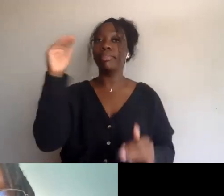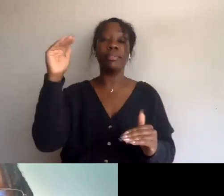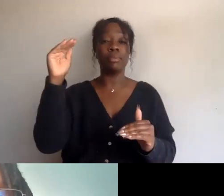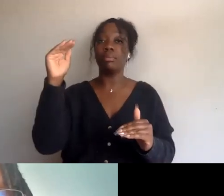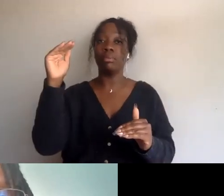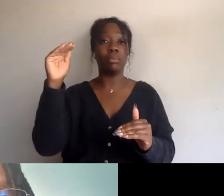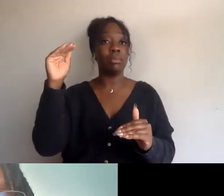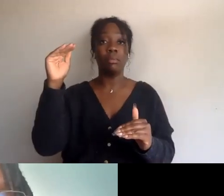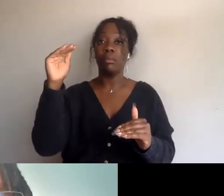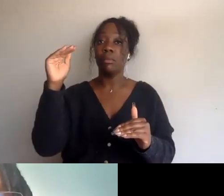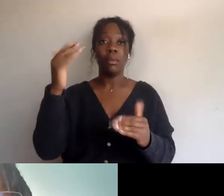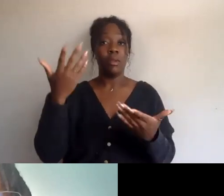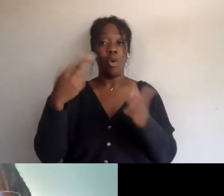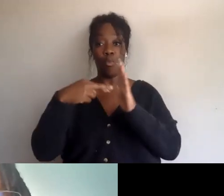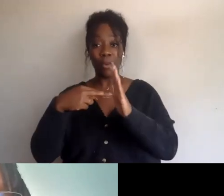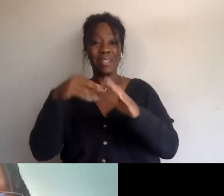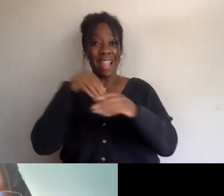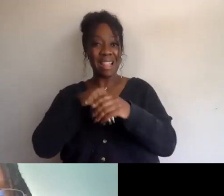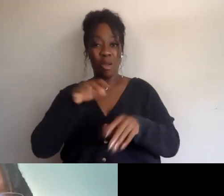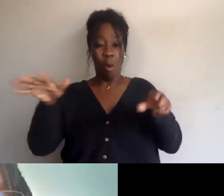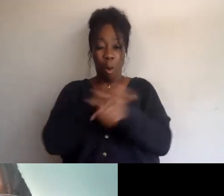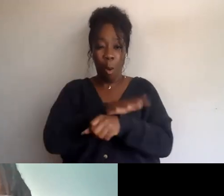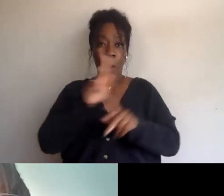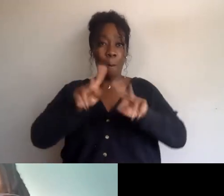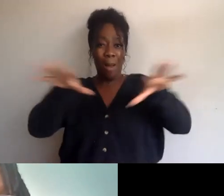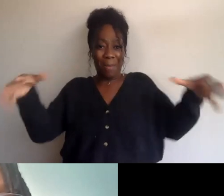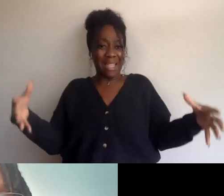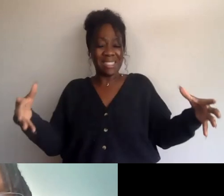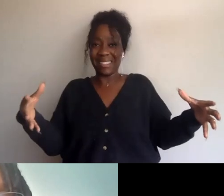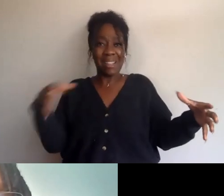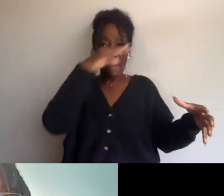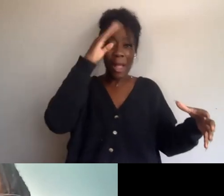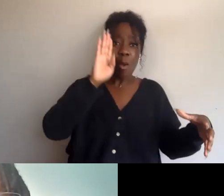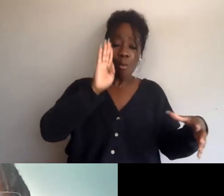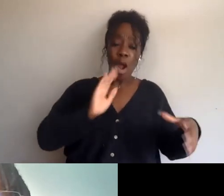and so they're overwhelming rates that have been stagnantly there,